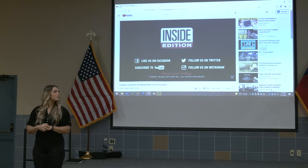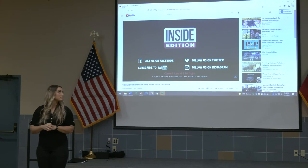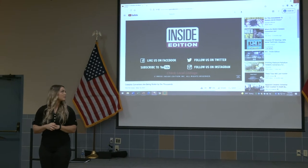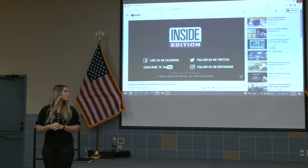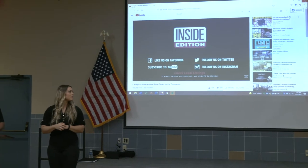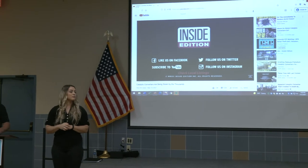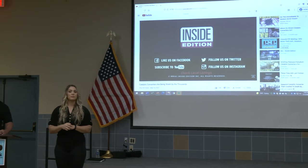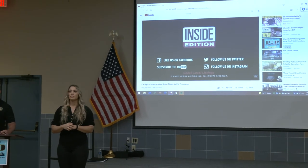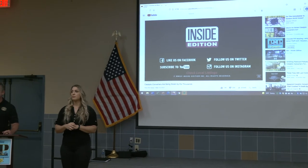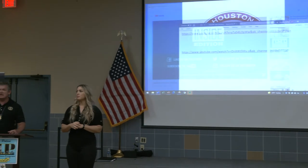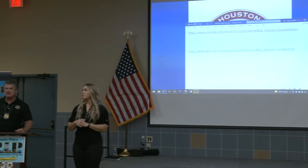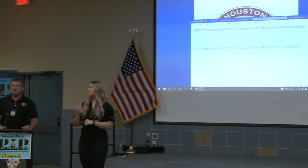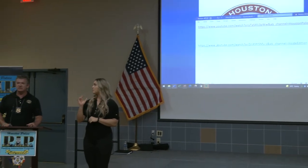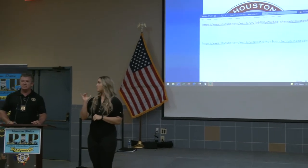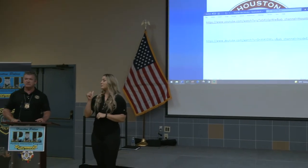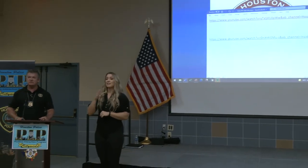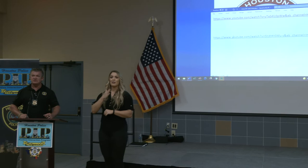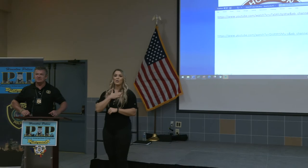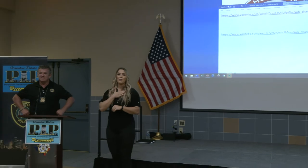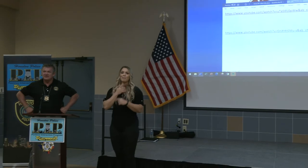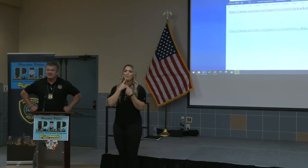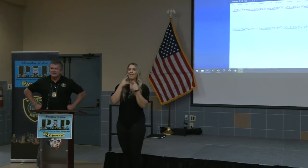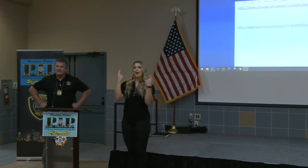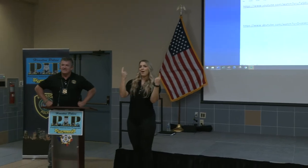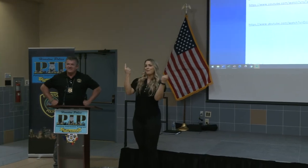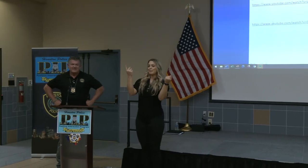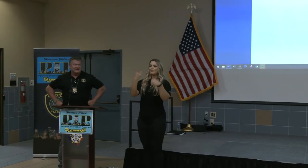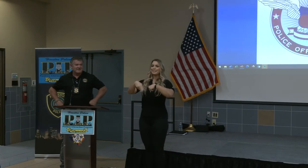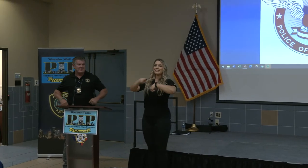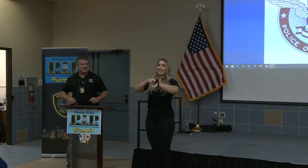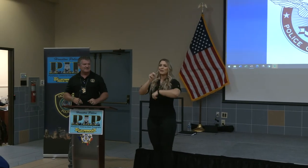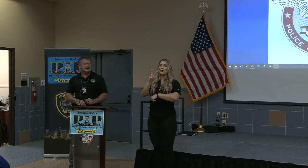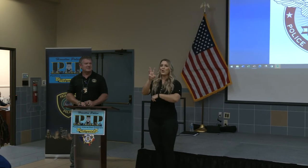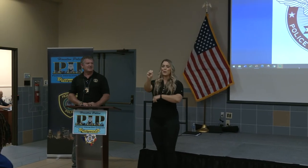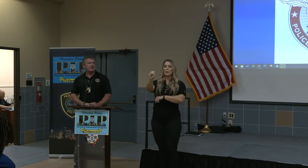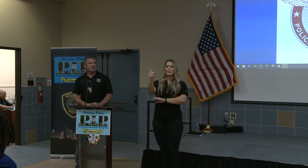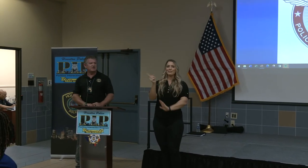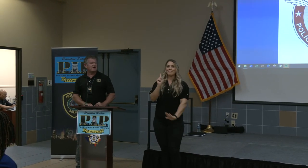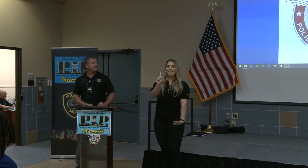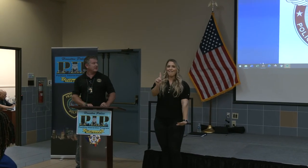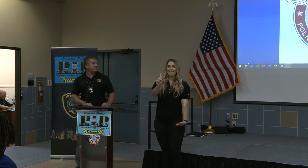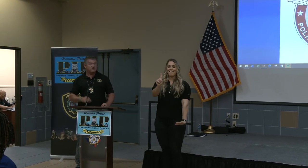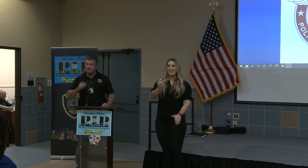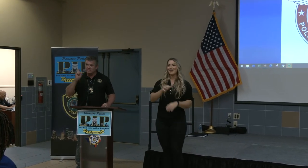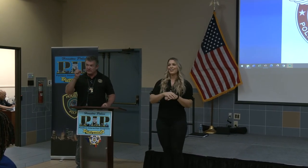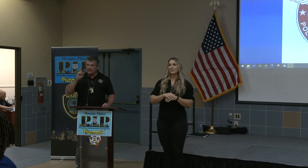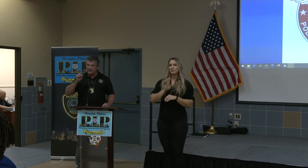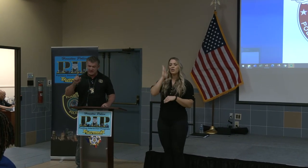That was my famous national news. Autographs afterwards. I'll be in the back.